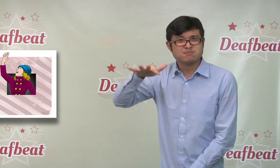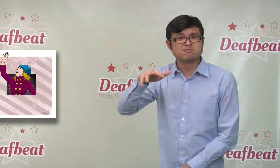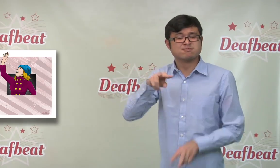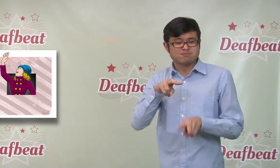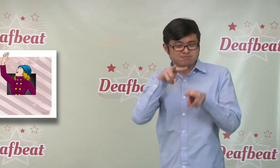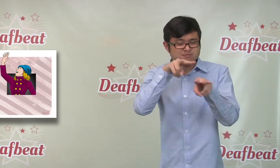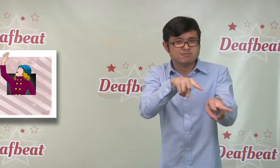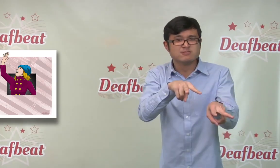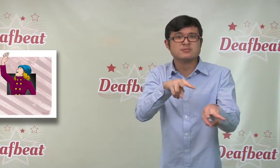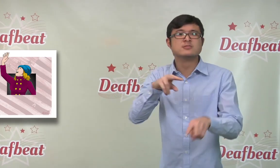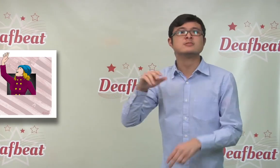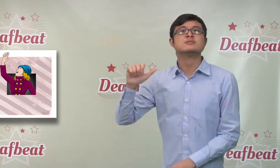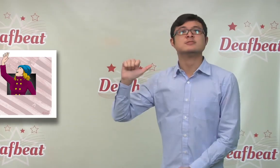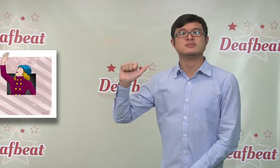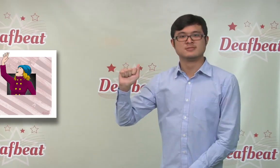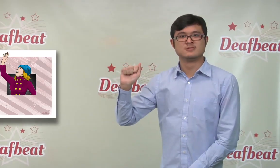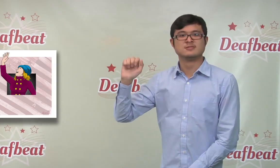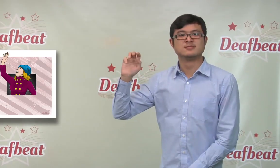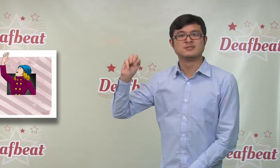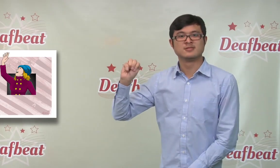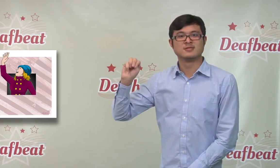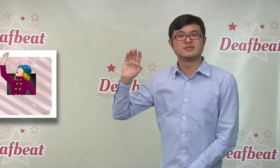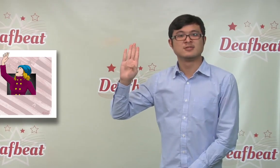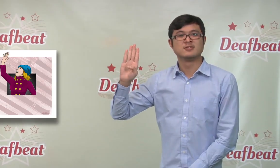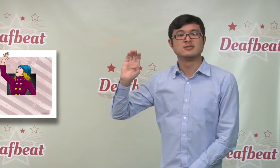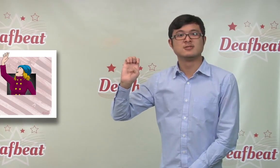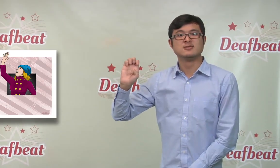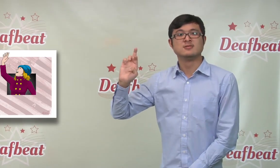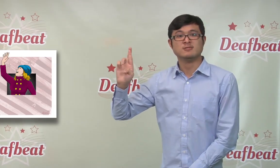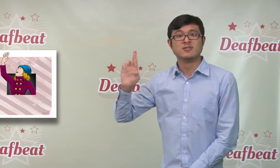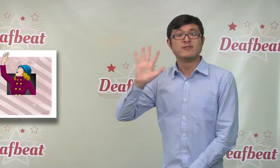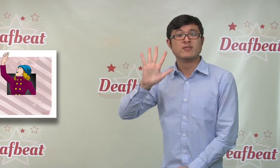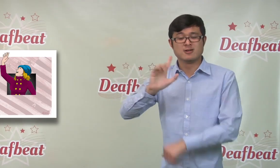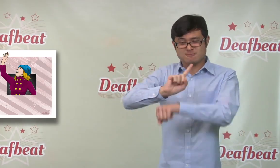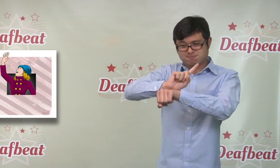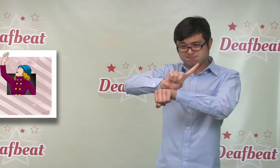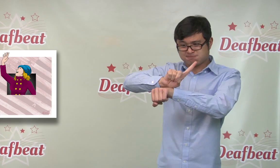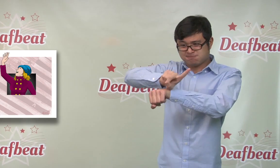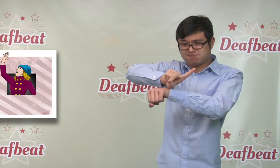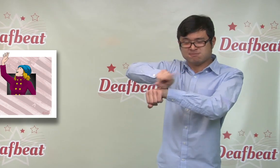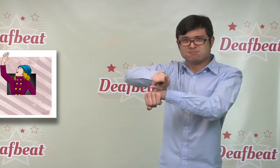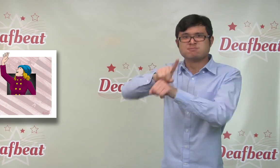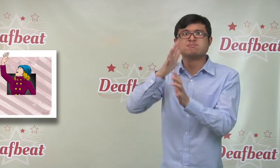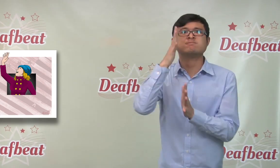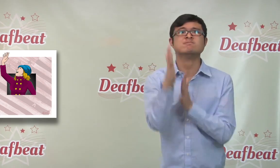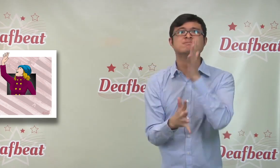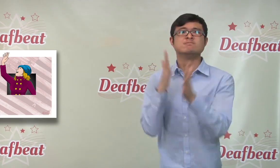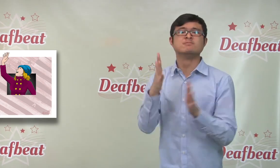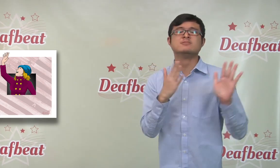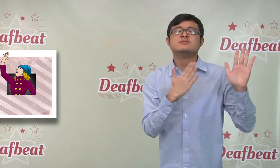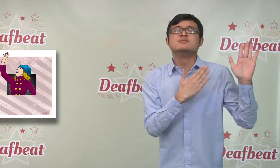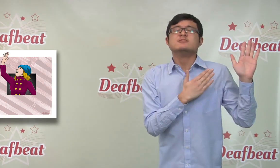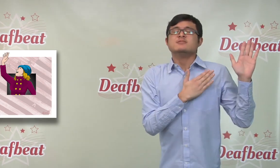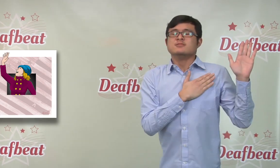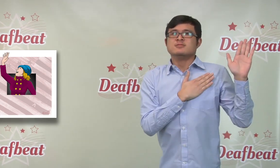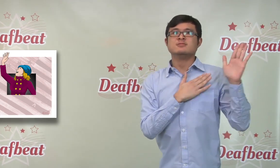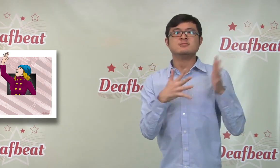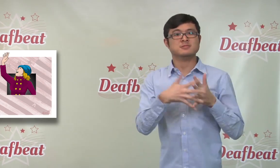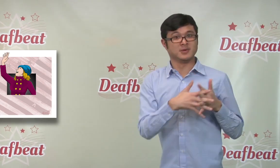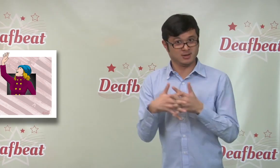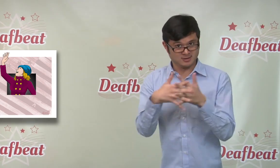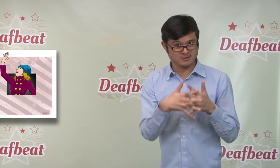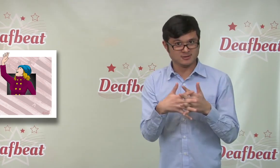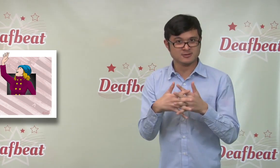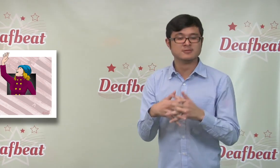rendition on TV! Fans sitting in the stadium